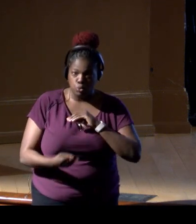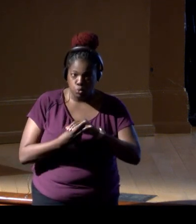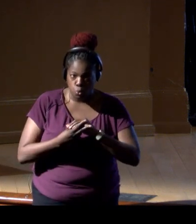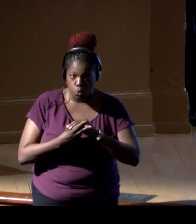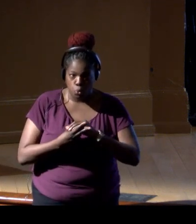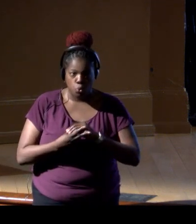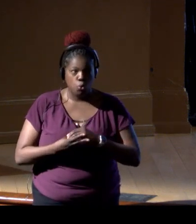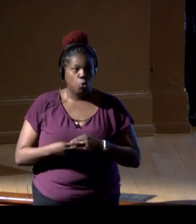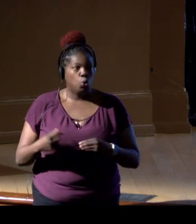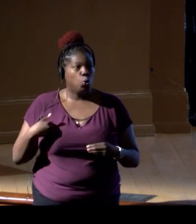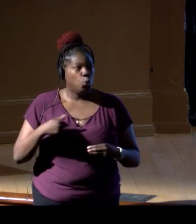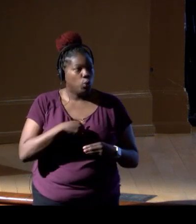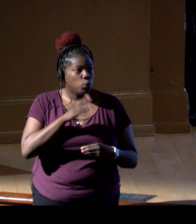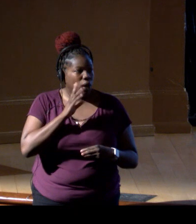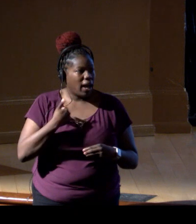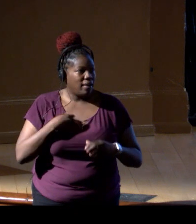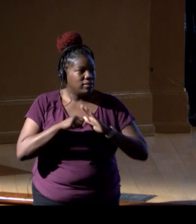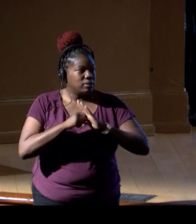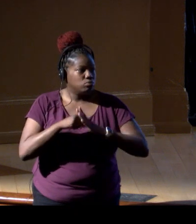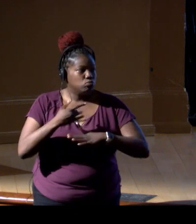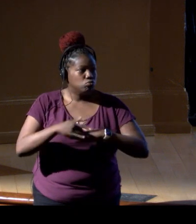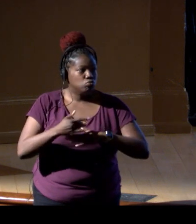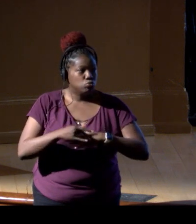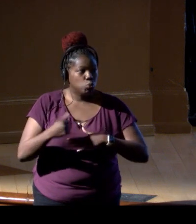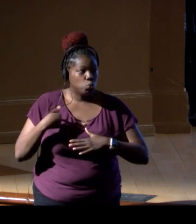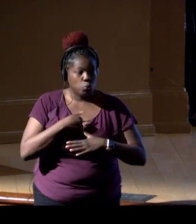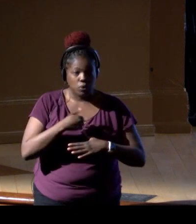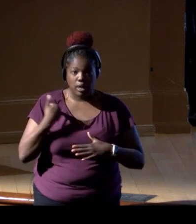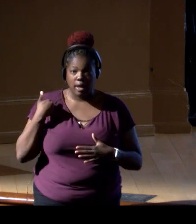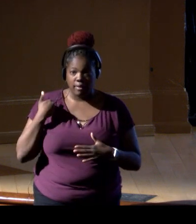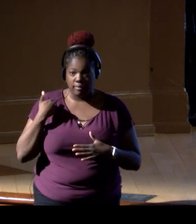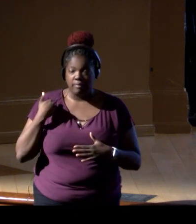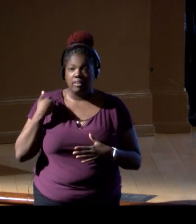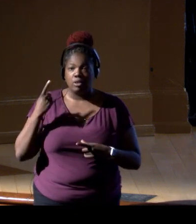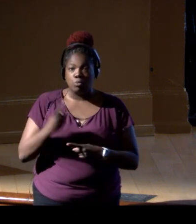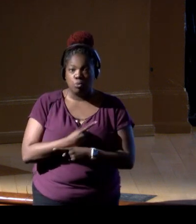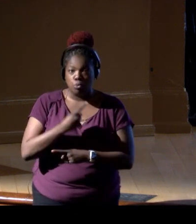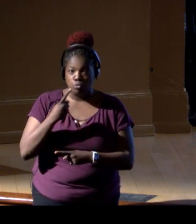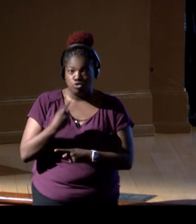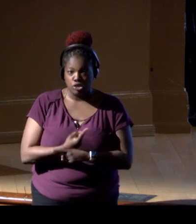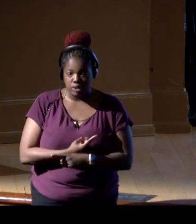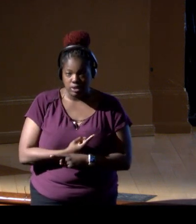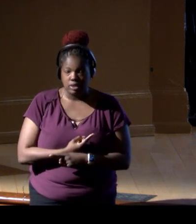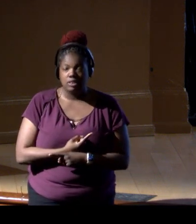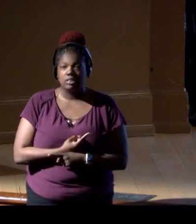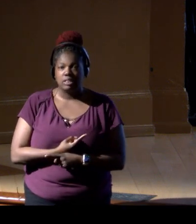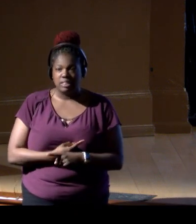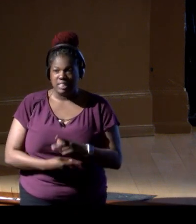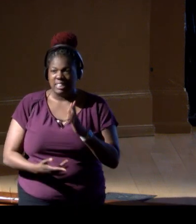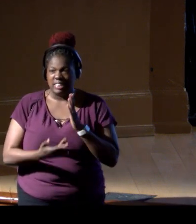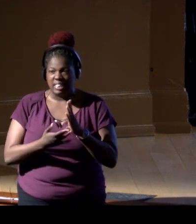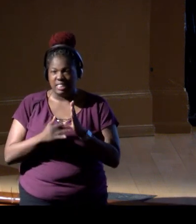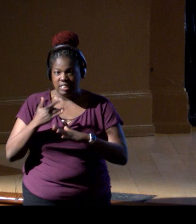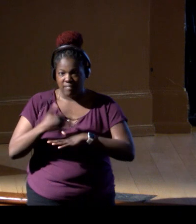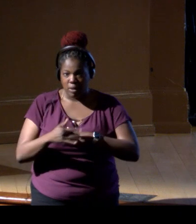so we'll have these samples available for when we have the right, the better techniques, the better technology to be able